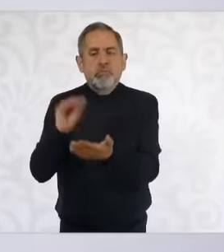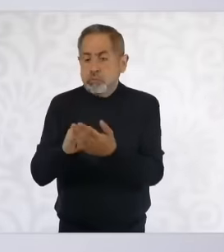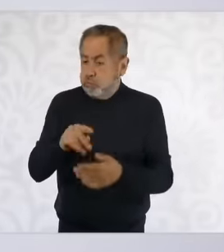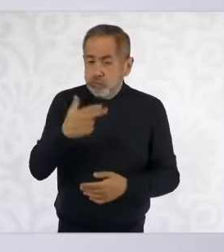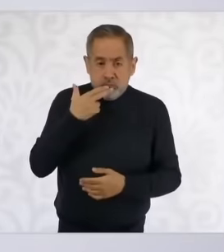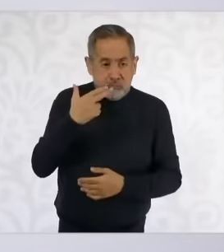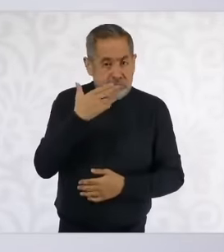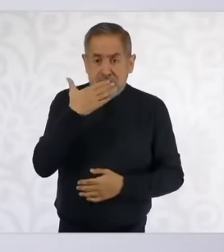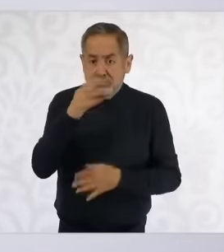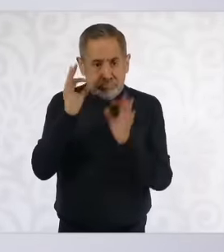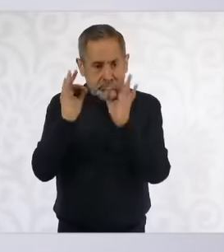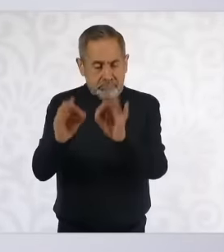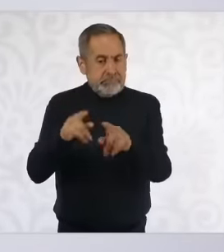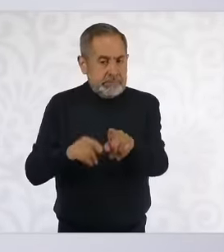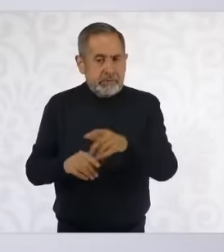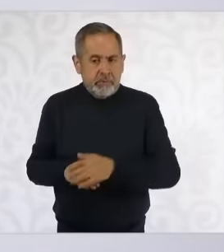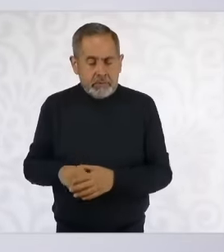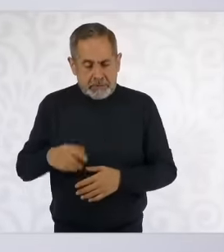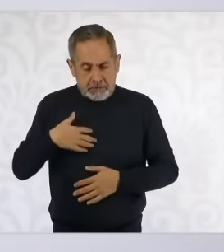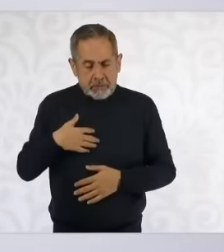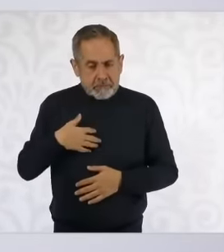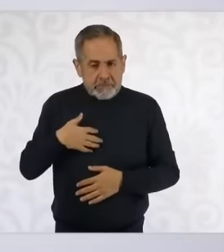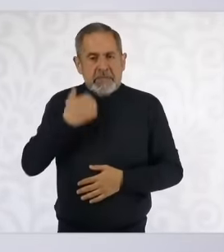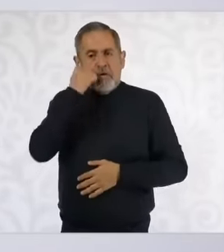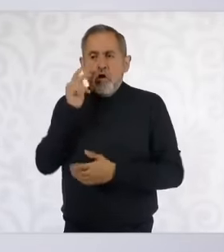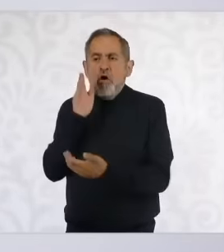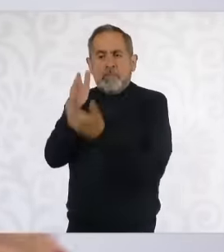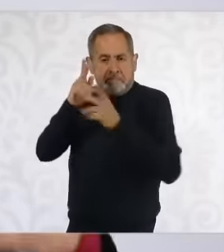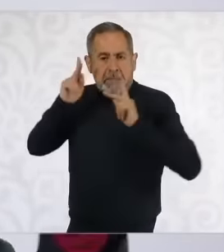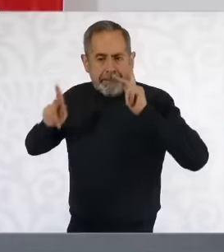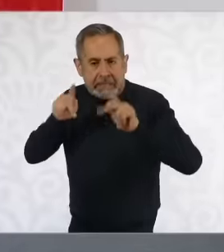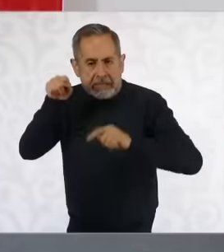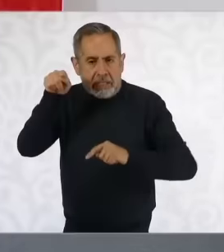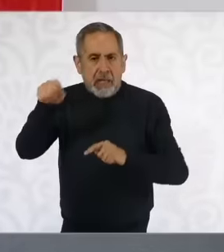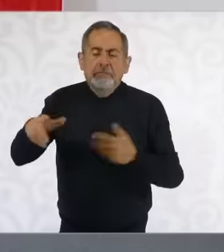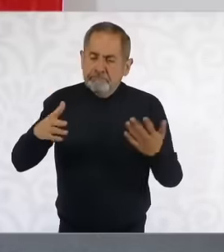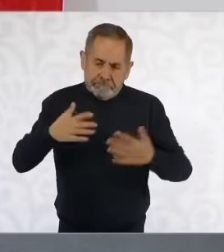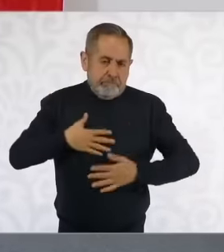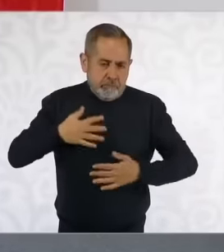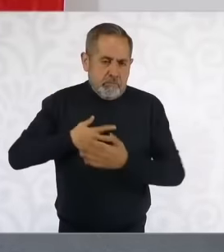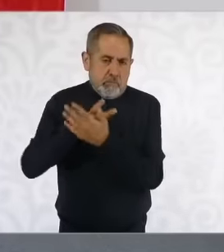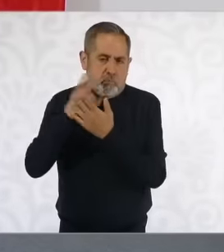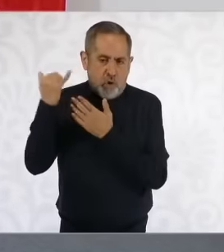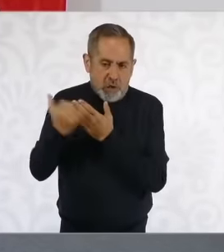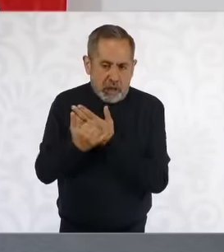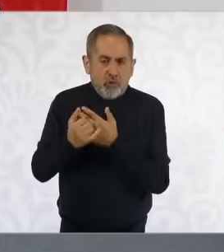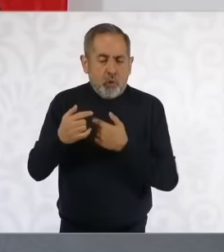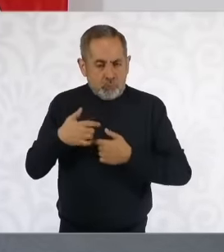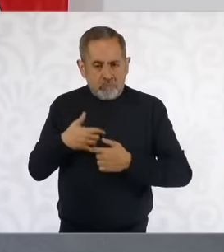In fact I am interested in going to visit it because it is one of the projects that we are going to develop